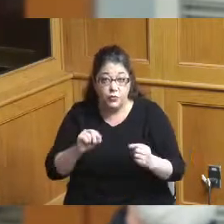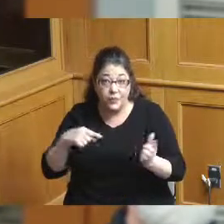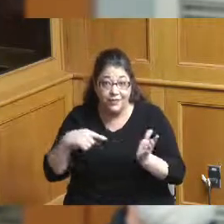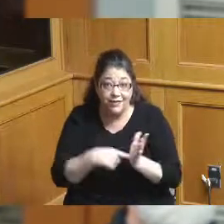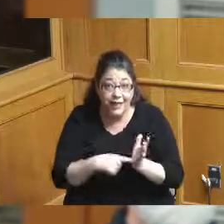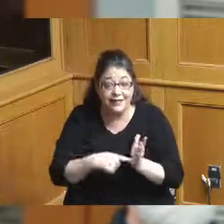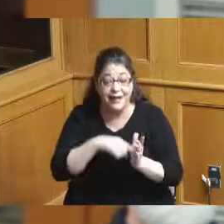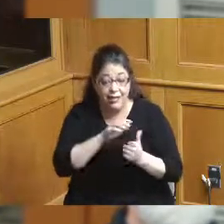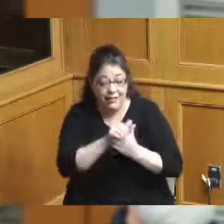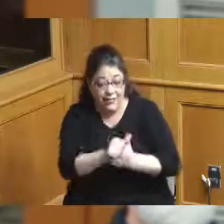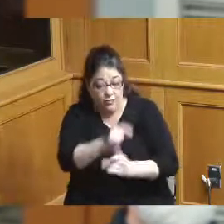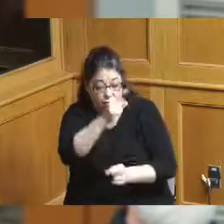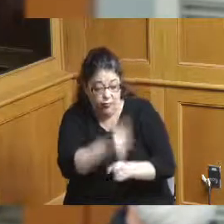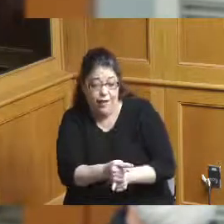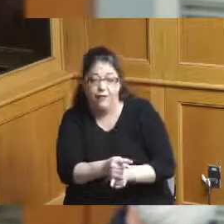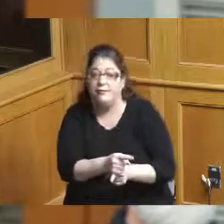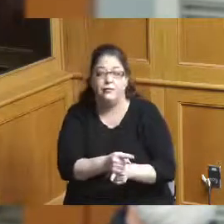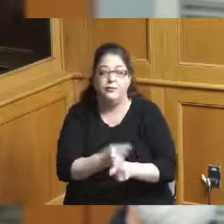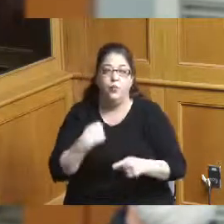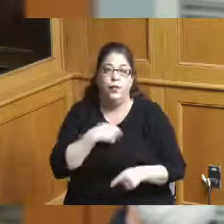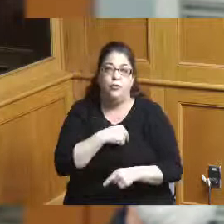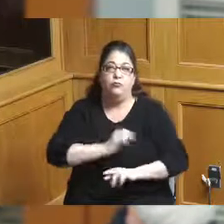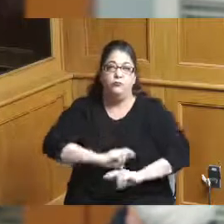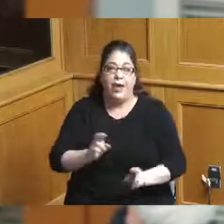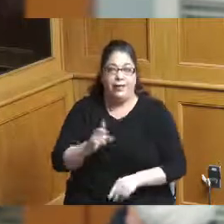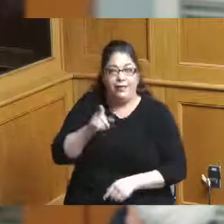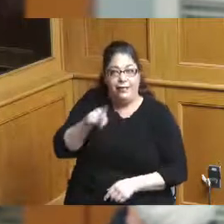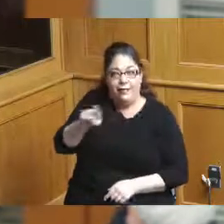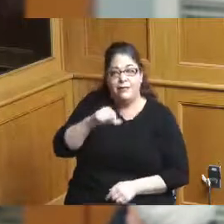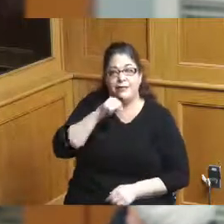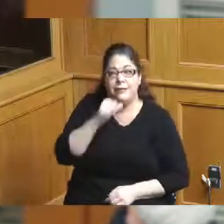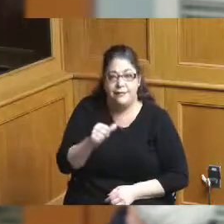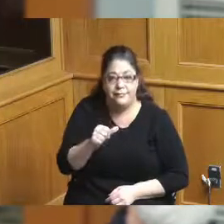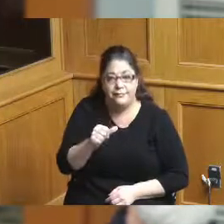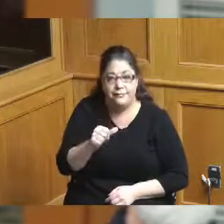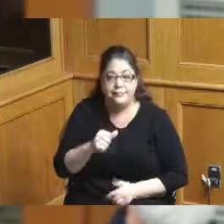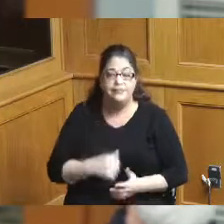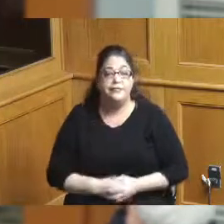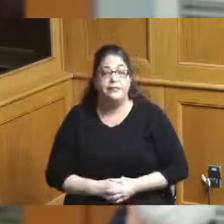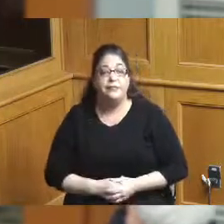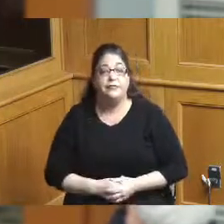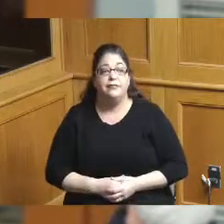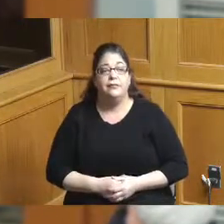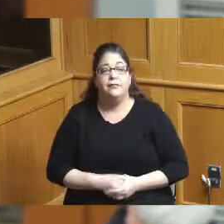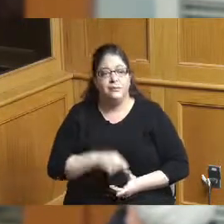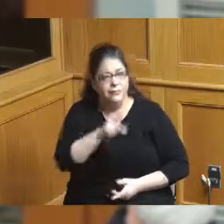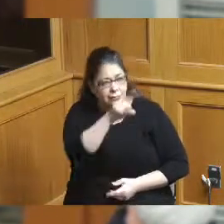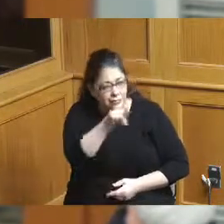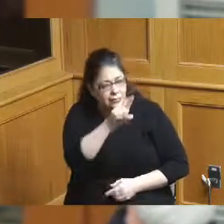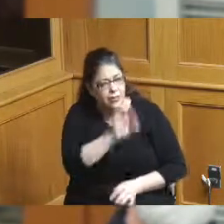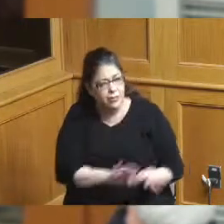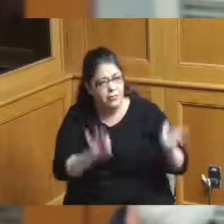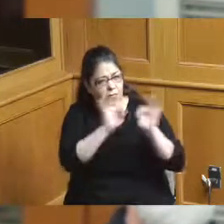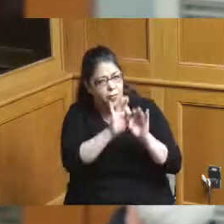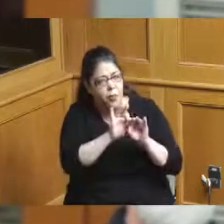leading the process just a sense because you were such important partners at the county I'm not here